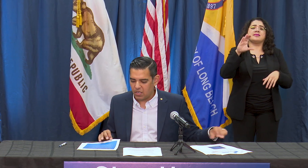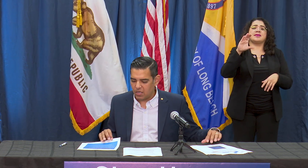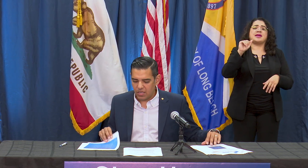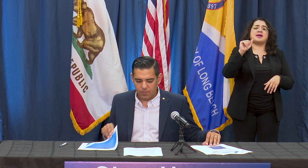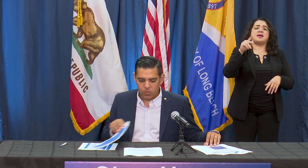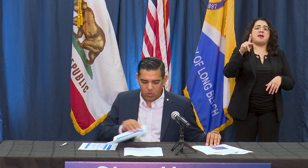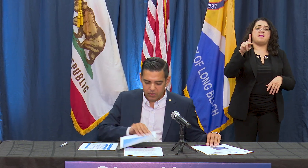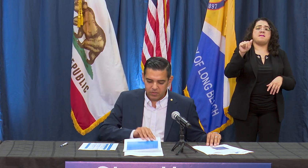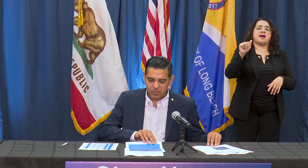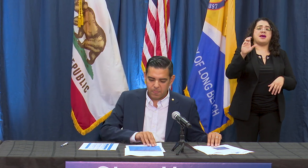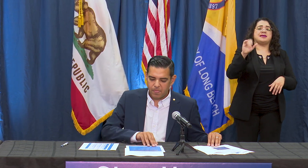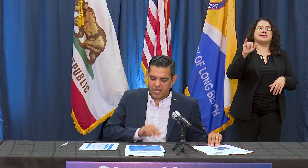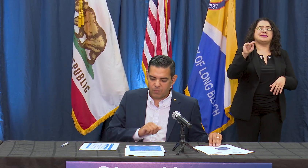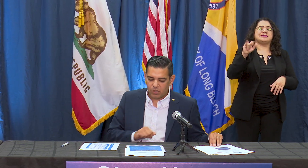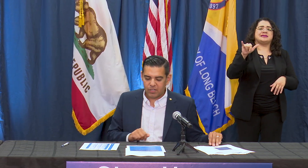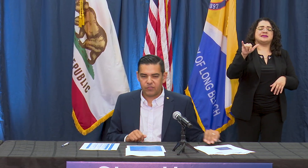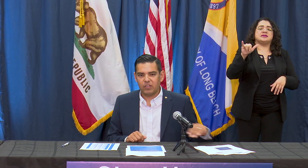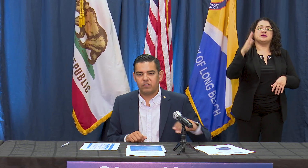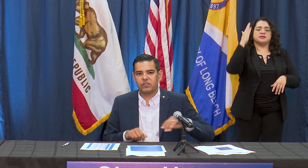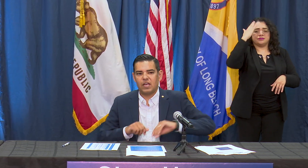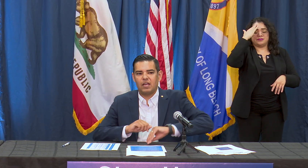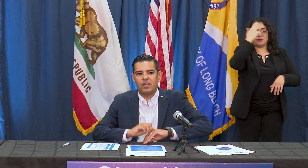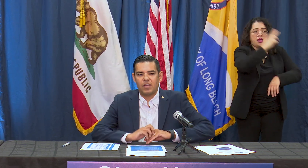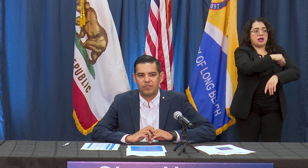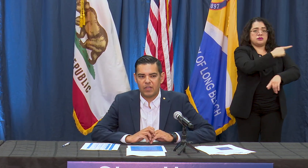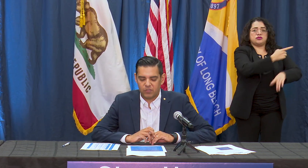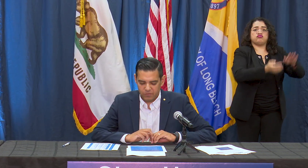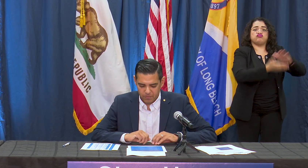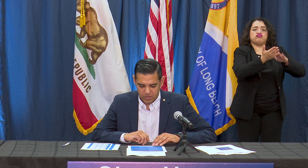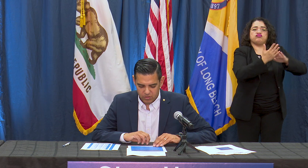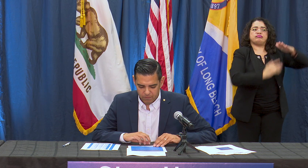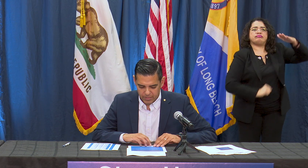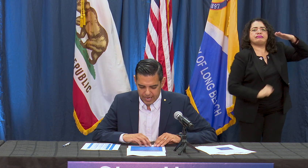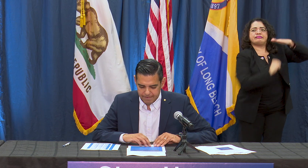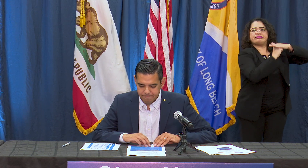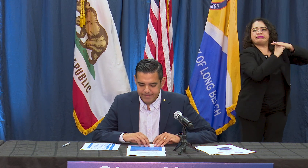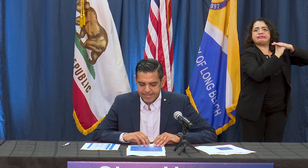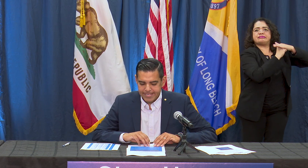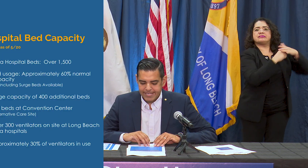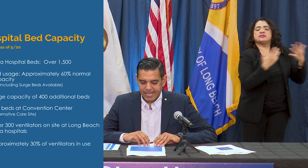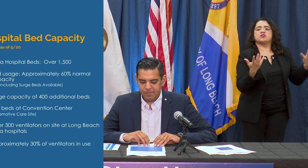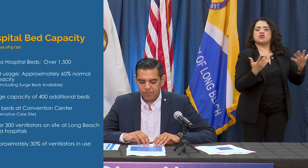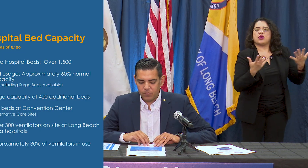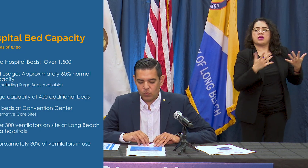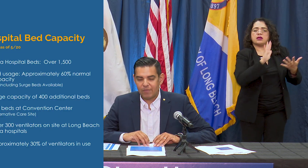important and we look at this information every day. We have